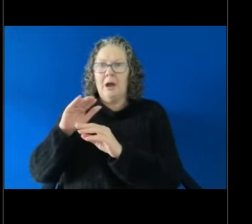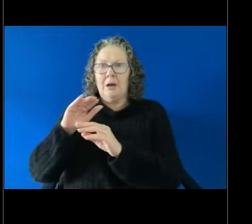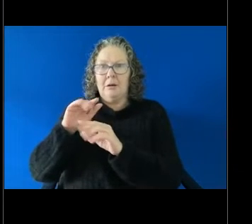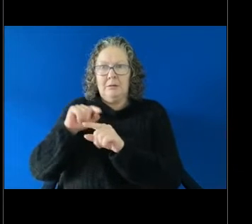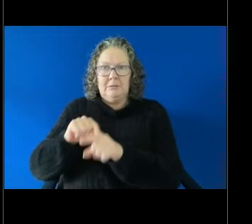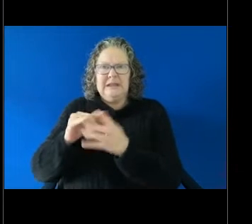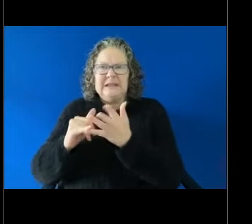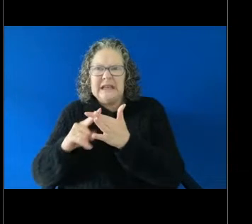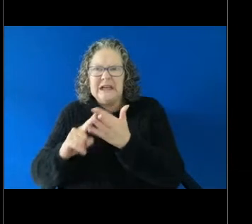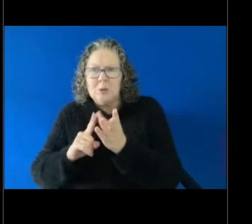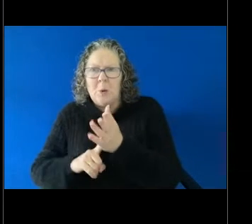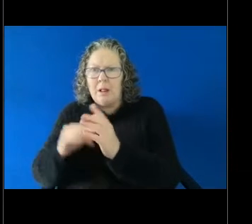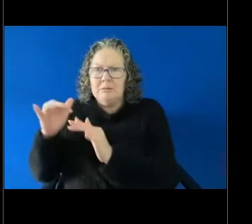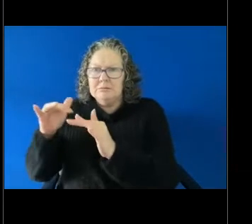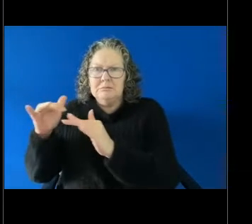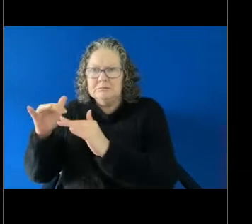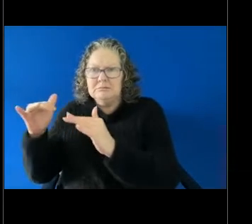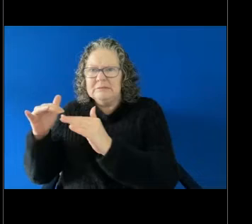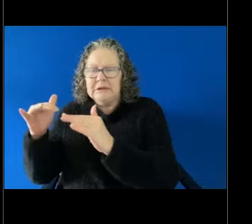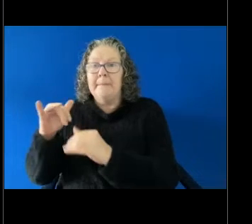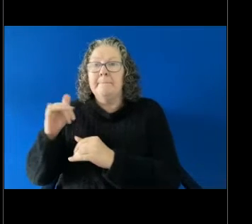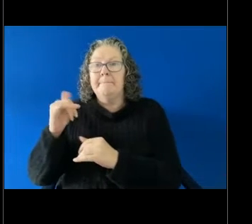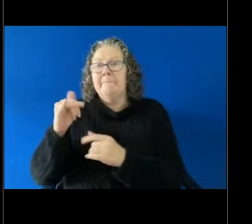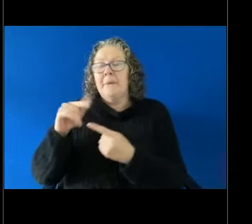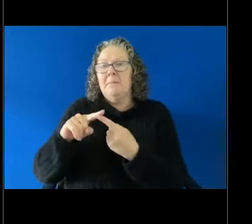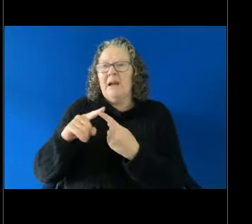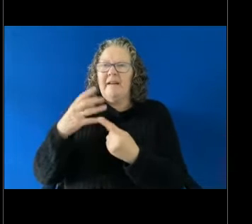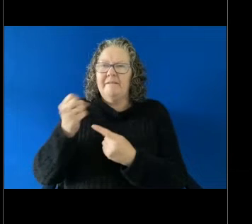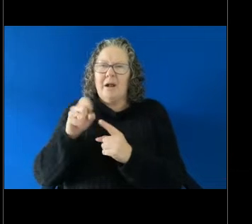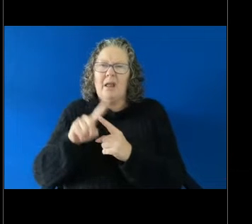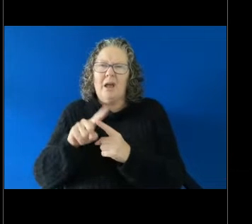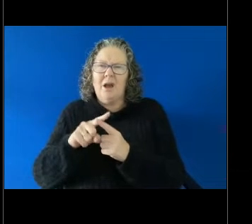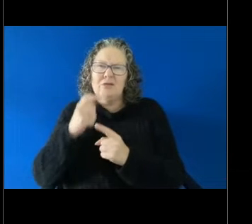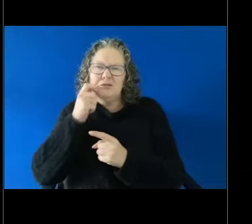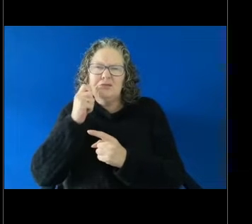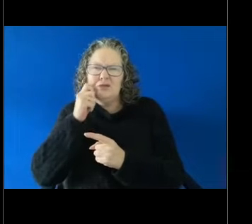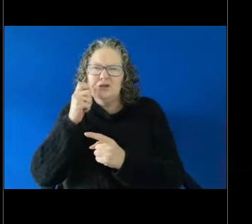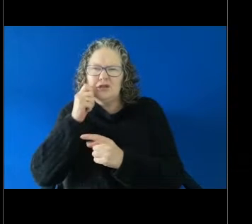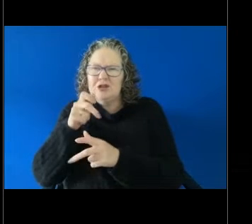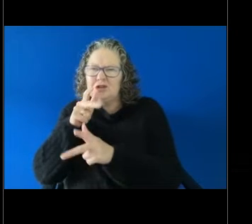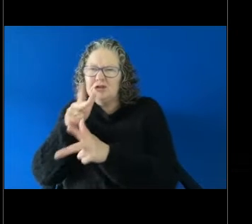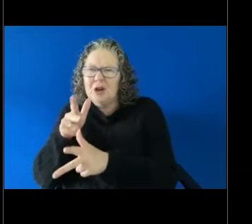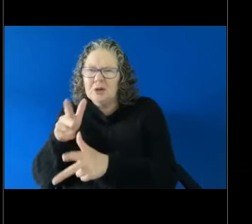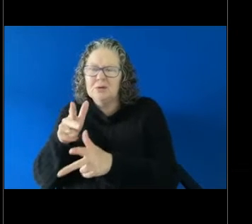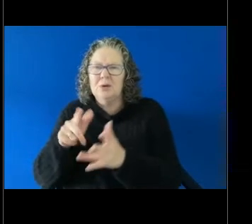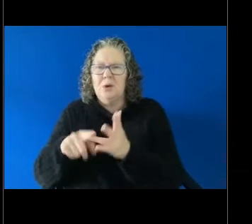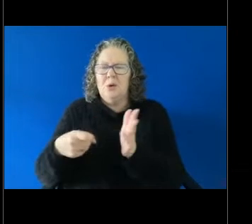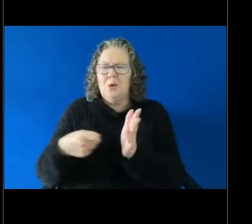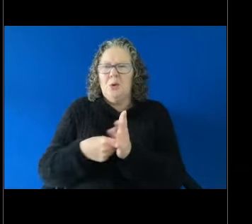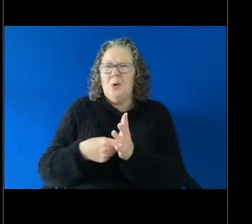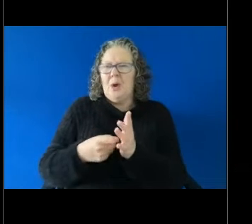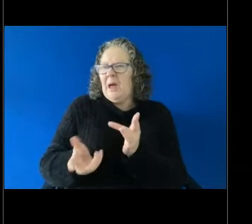where there are lewd jokes or other conduct in a workplace that might not necessarily be